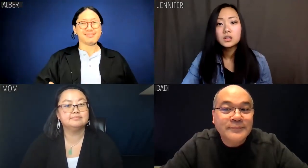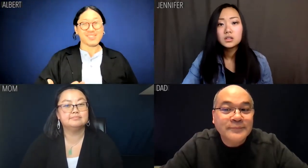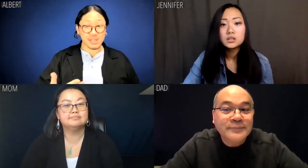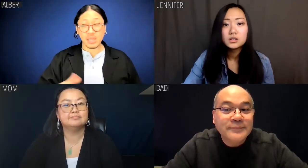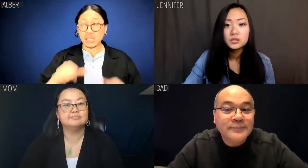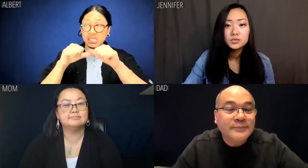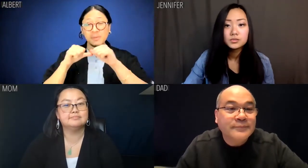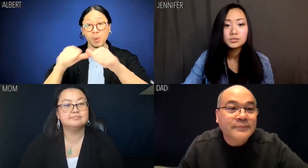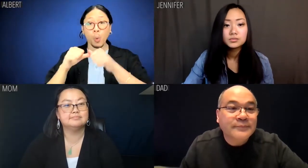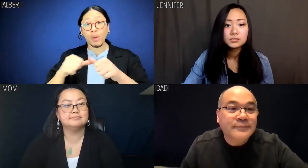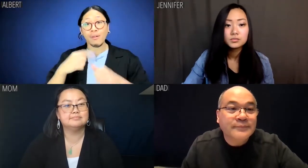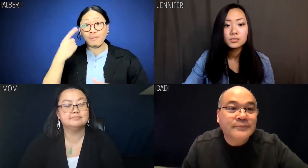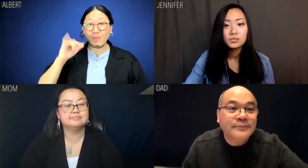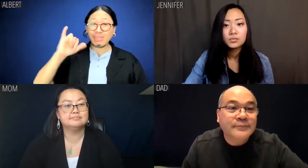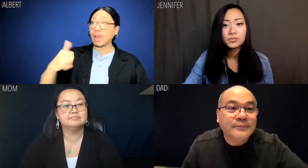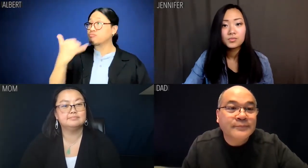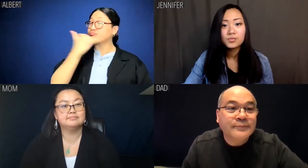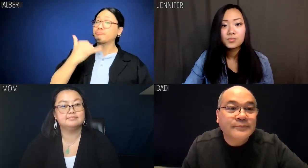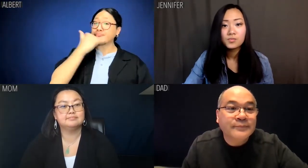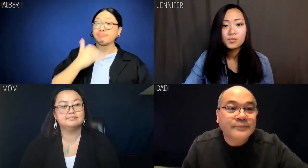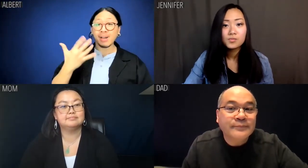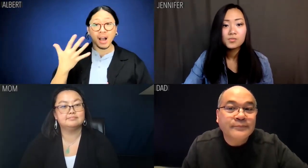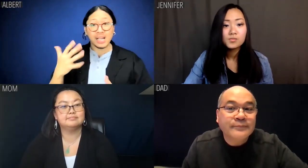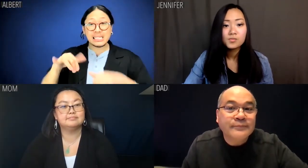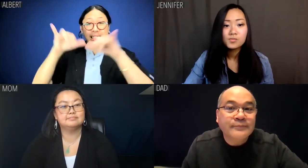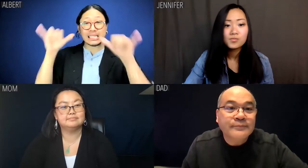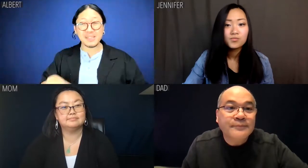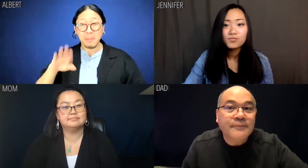Let's all keep overcompensating for a flawed,